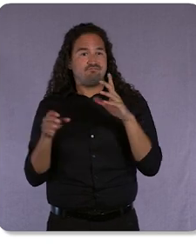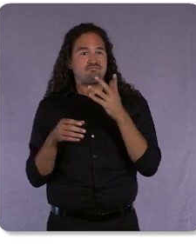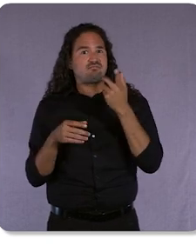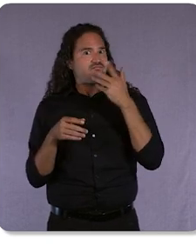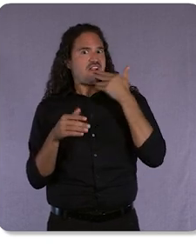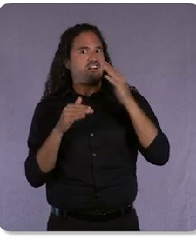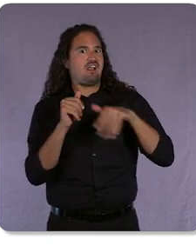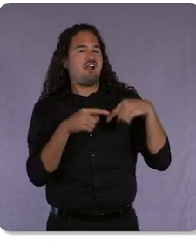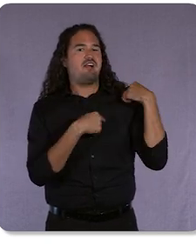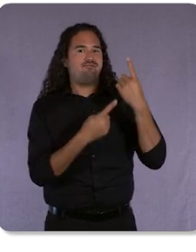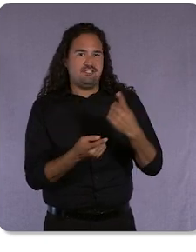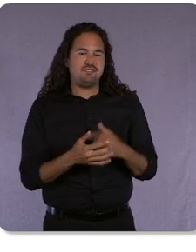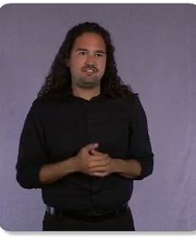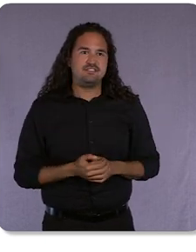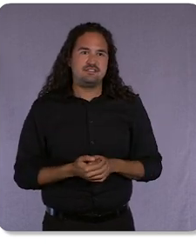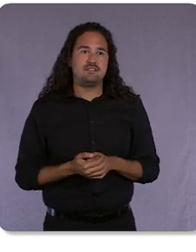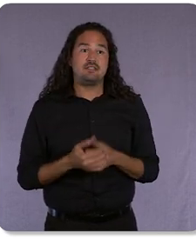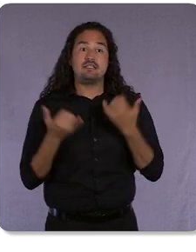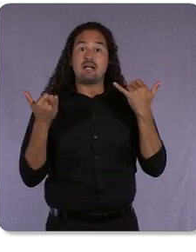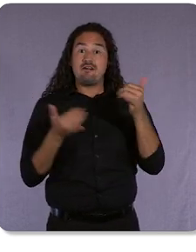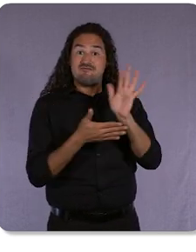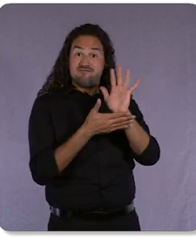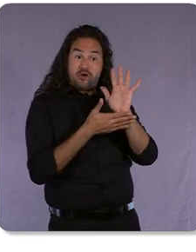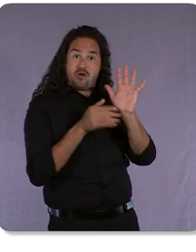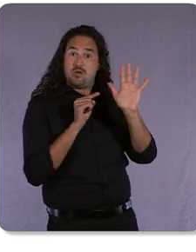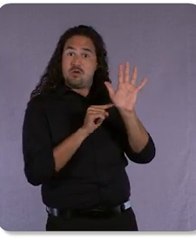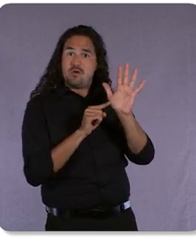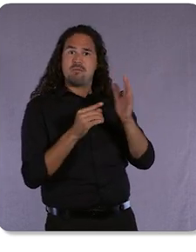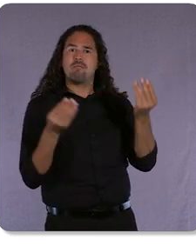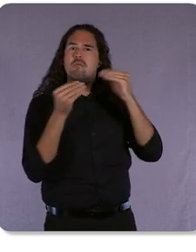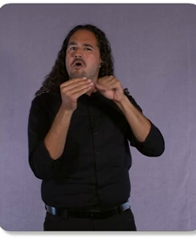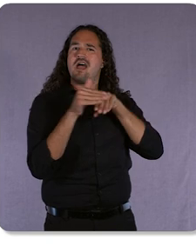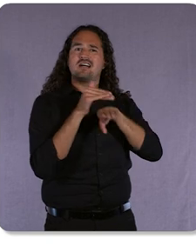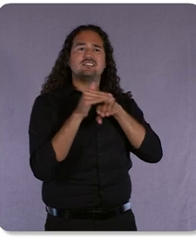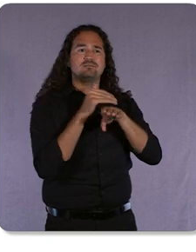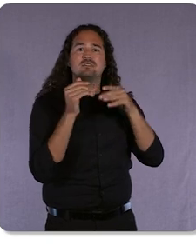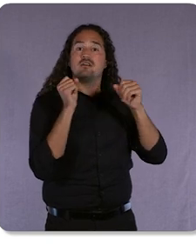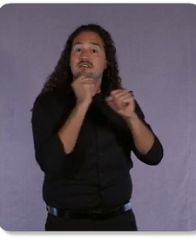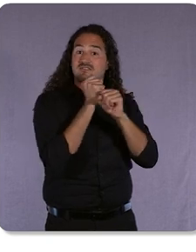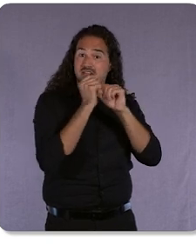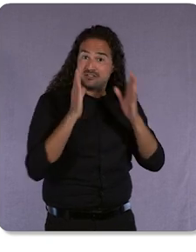accessible to advertisers, and why automation can give you deeper insights and more transparency.